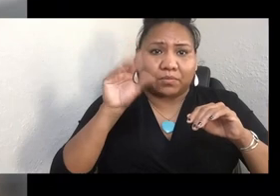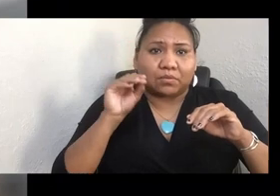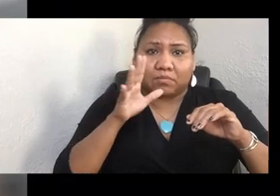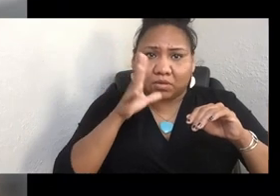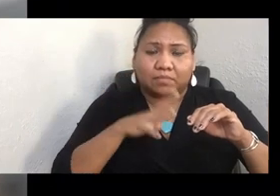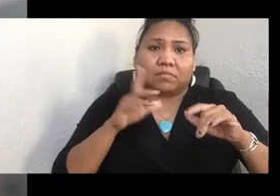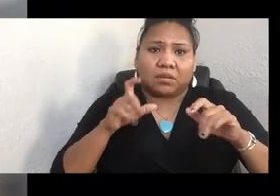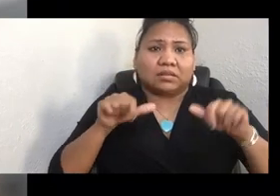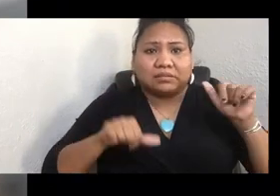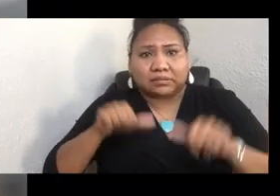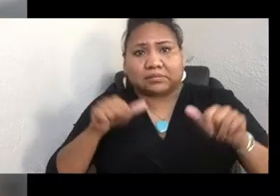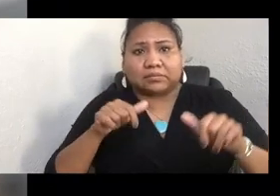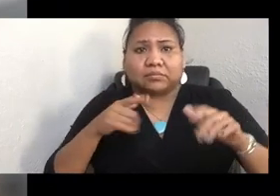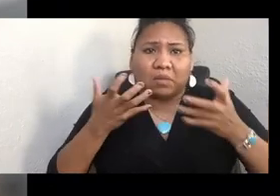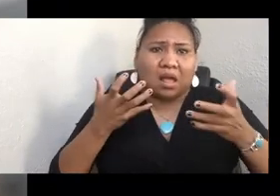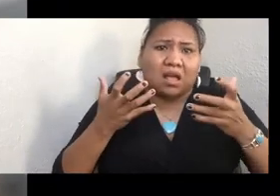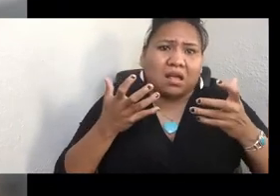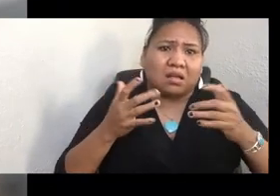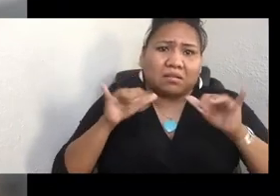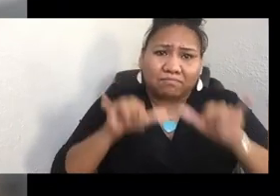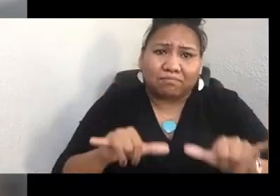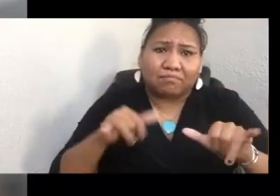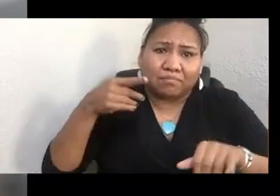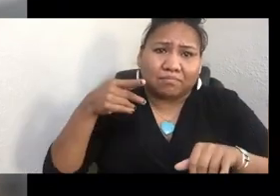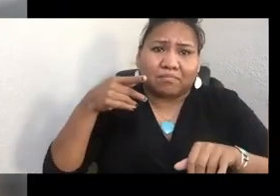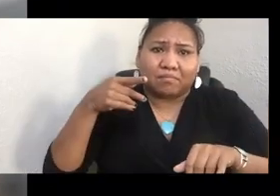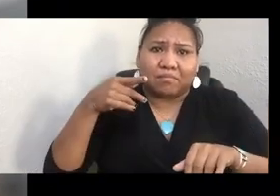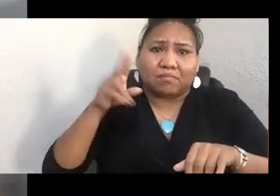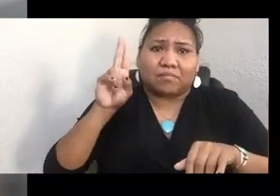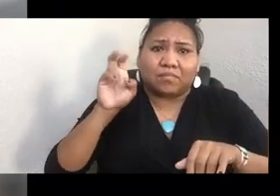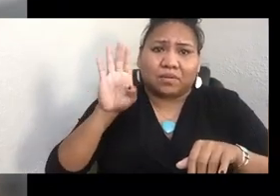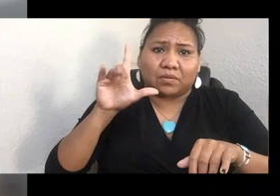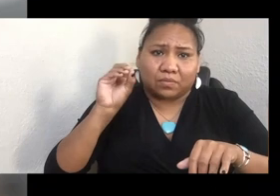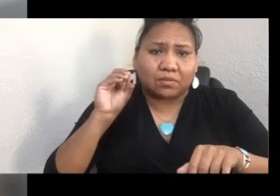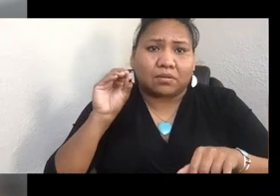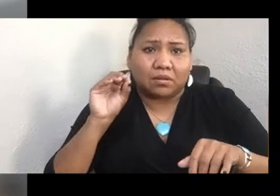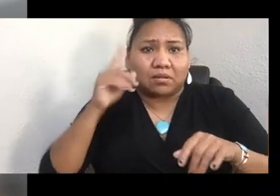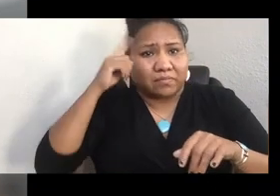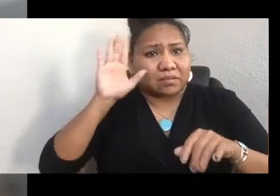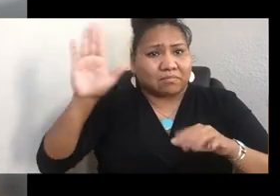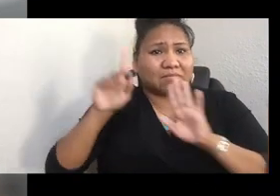she wants to stay in the Pueblo, because given current Pueblo policies, if she marries a non-native,